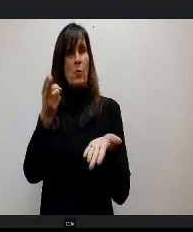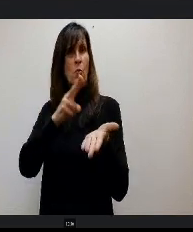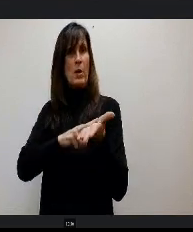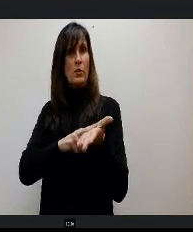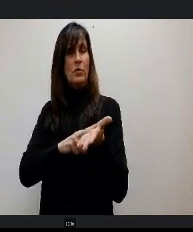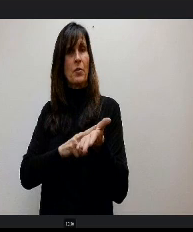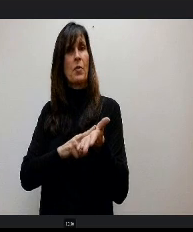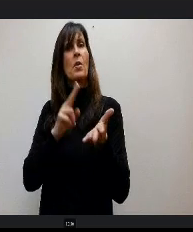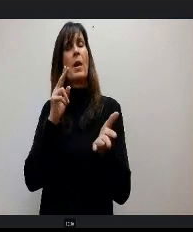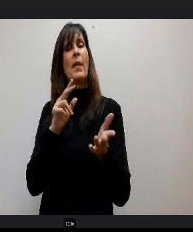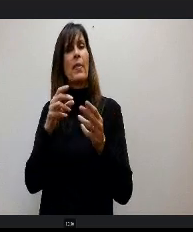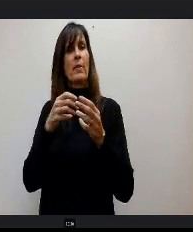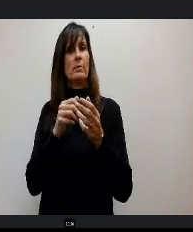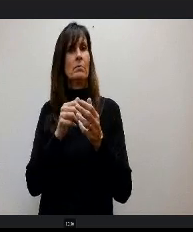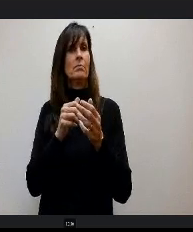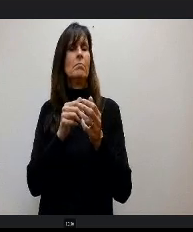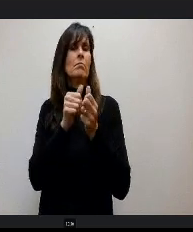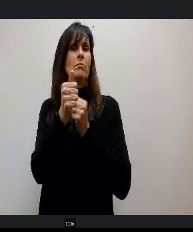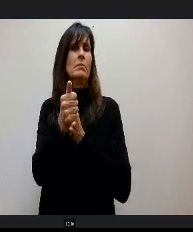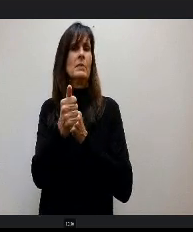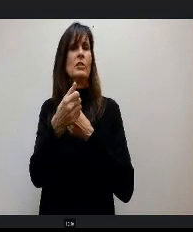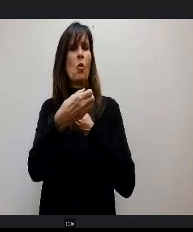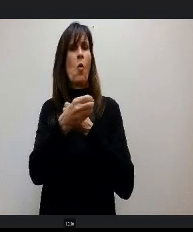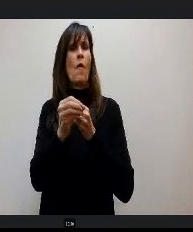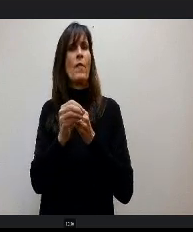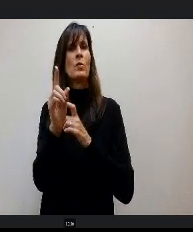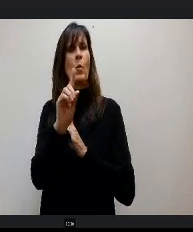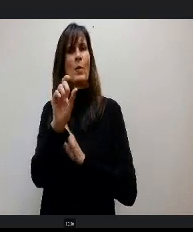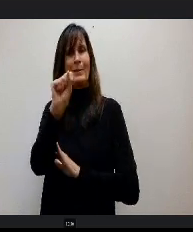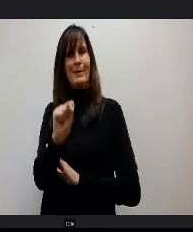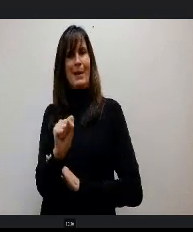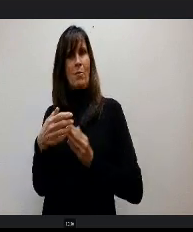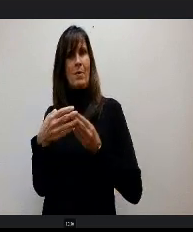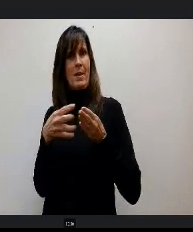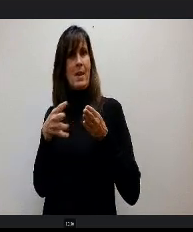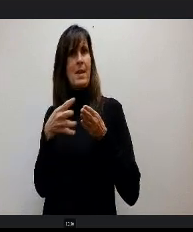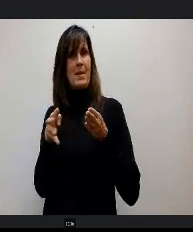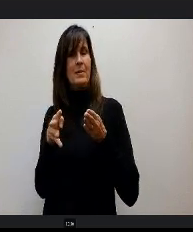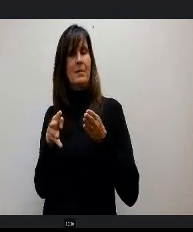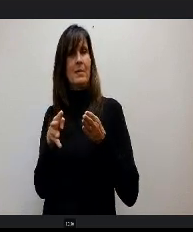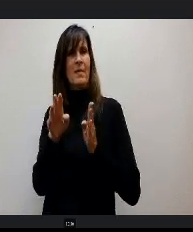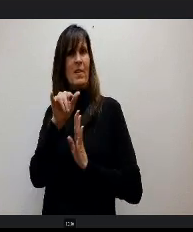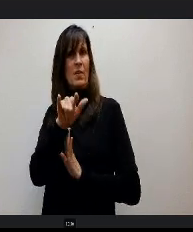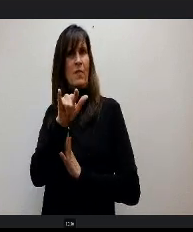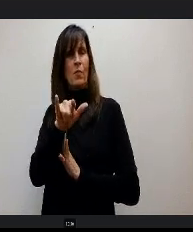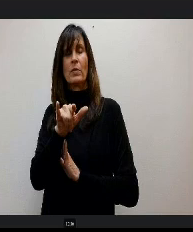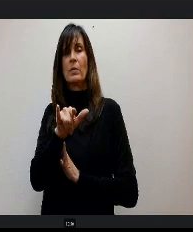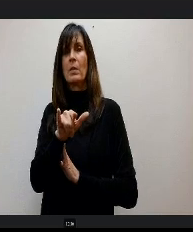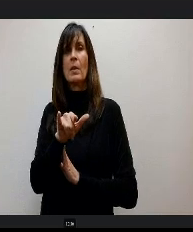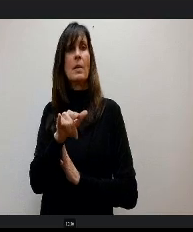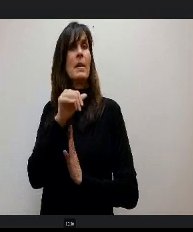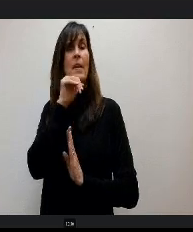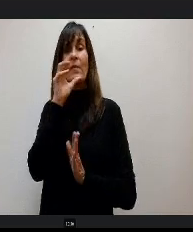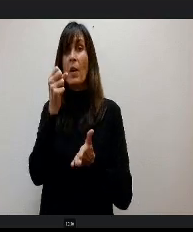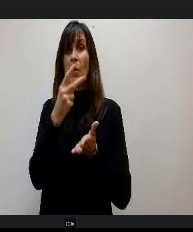Registration office outside of the south gate of the Air Force Academy Otherwise they will not be allowed onto the installation when your